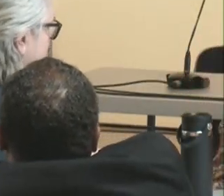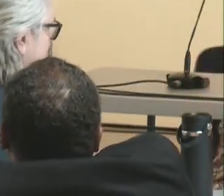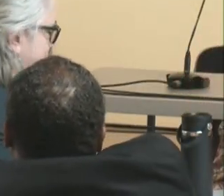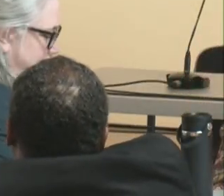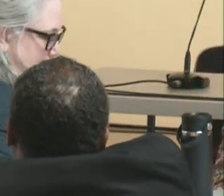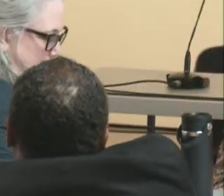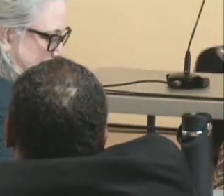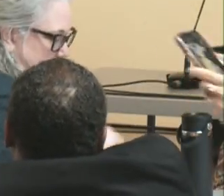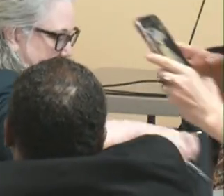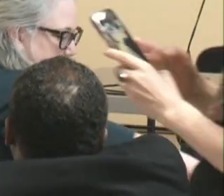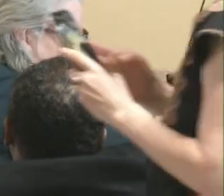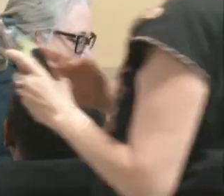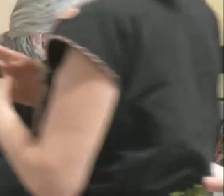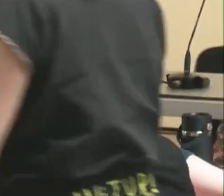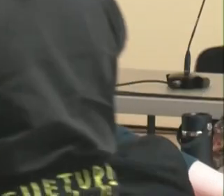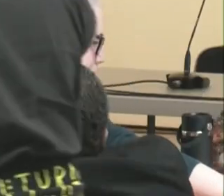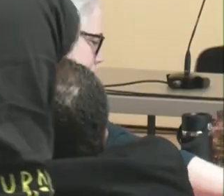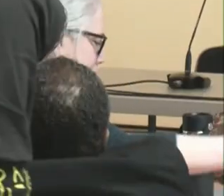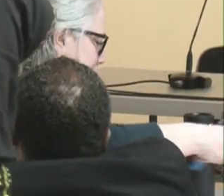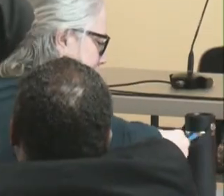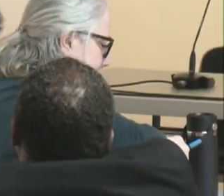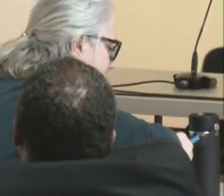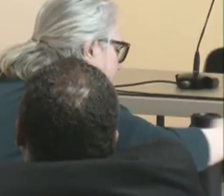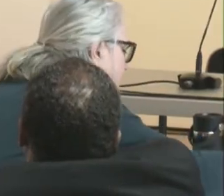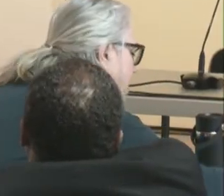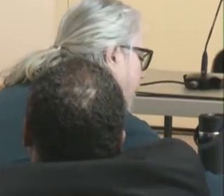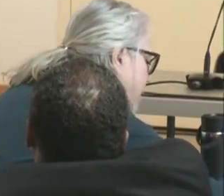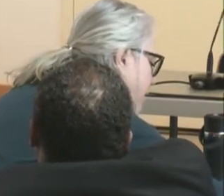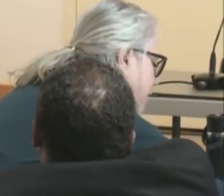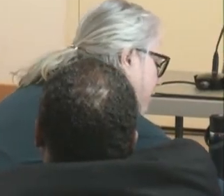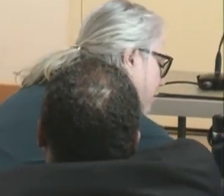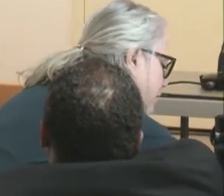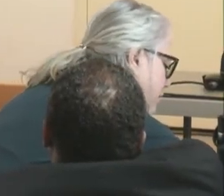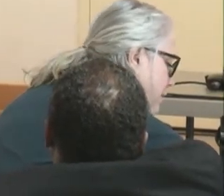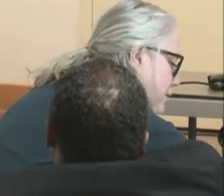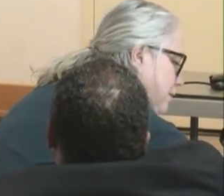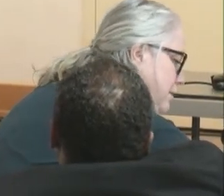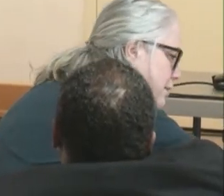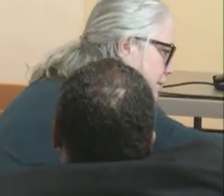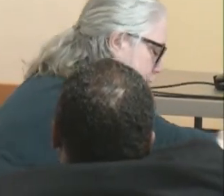And it can be worded or wordless, depending on what works for you.